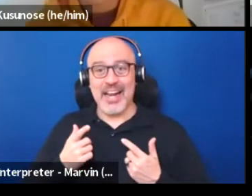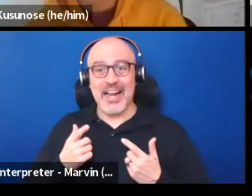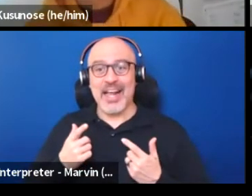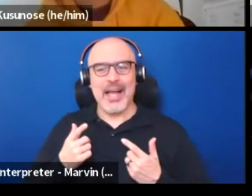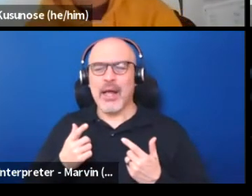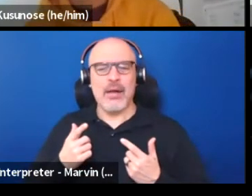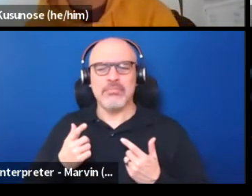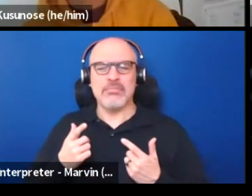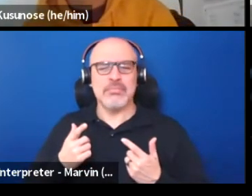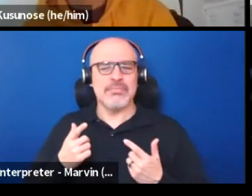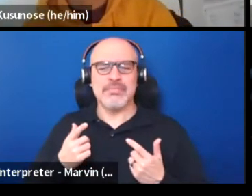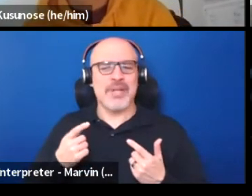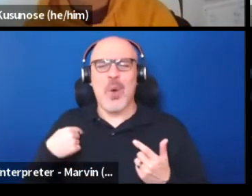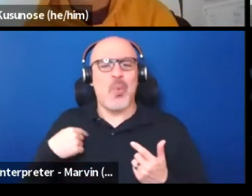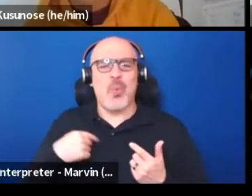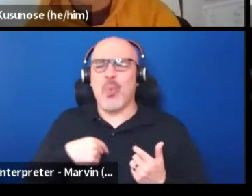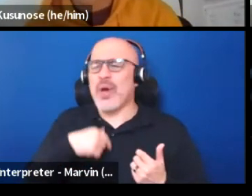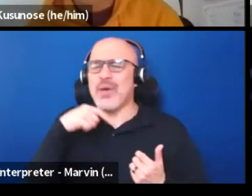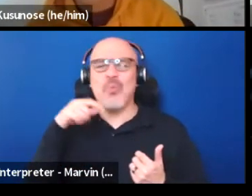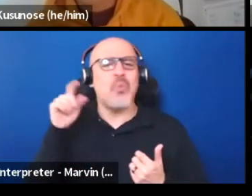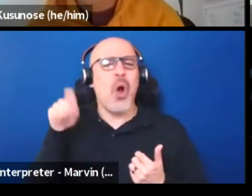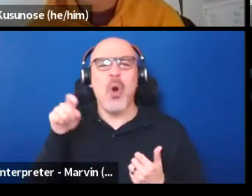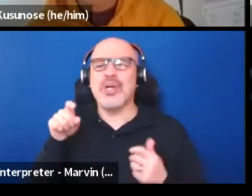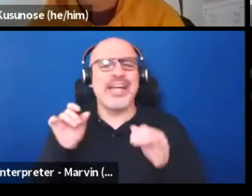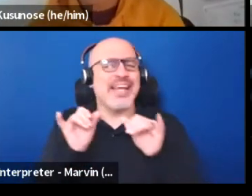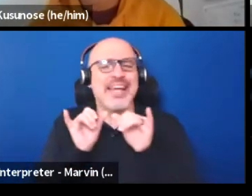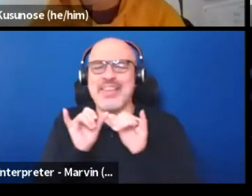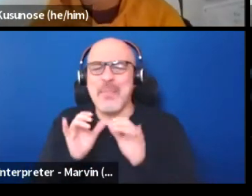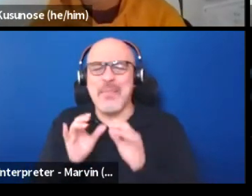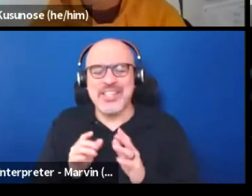we won't need these measures because what Manny was sharing